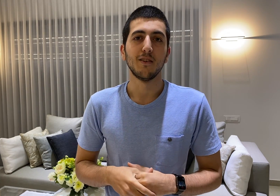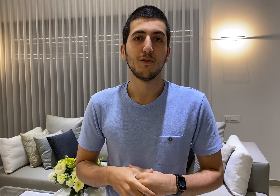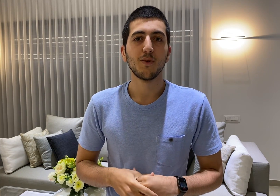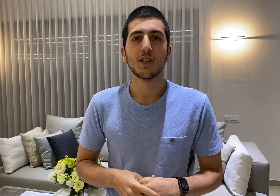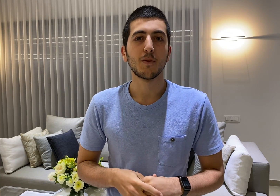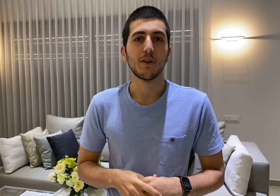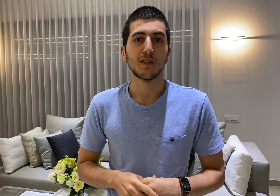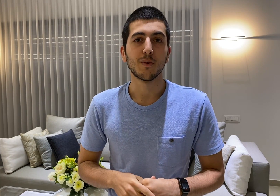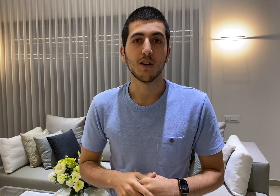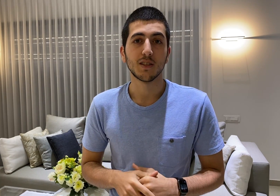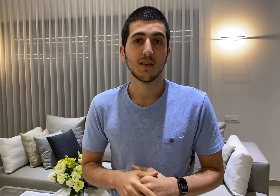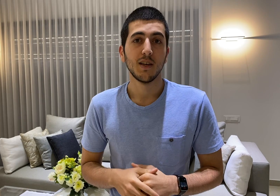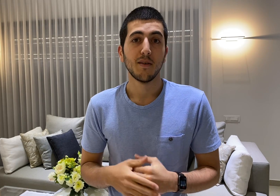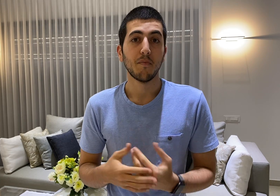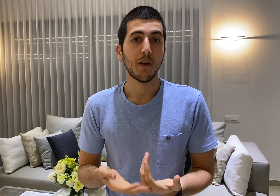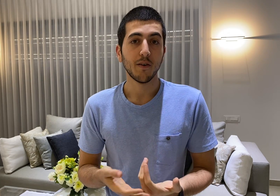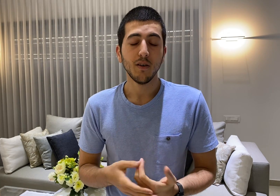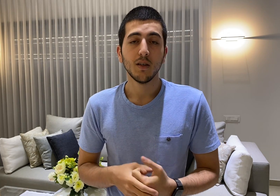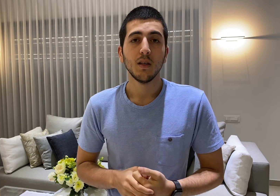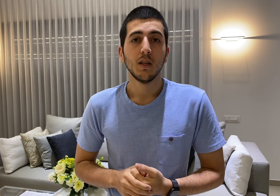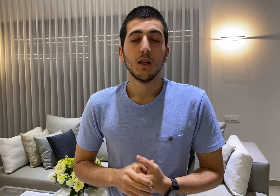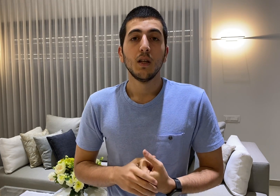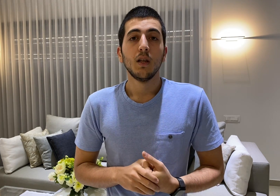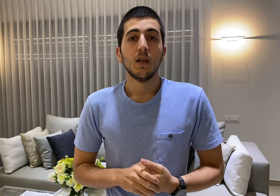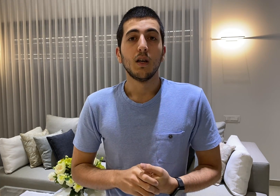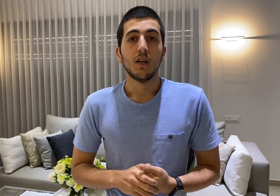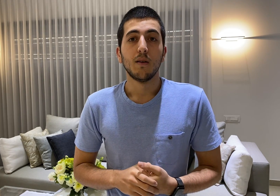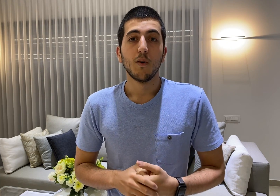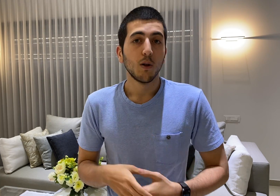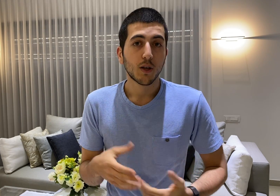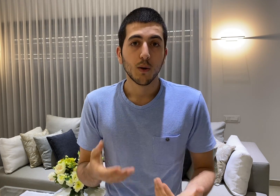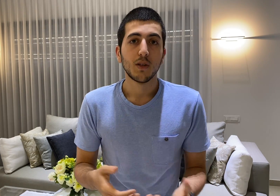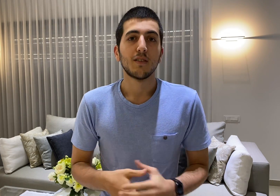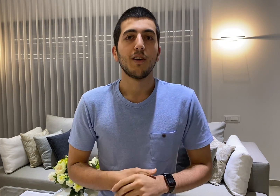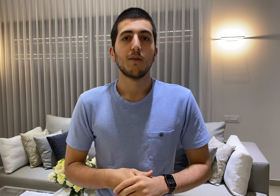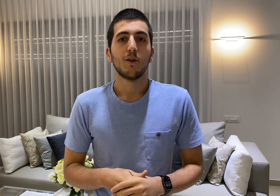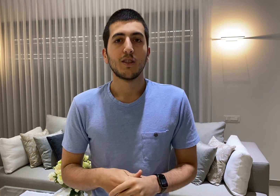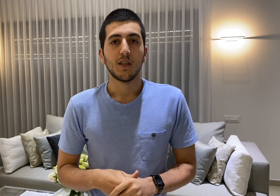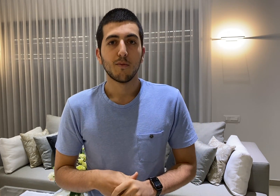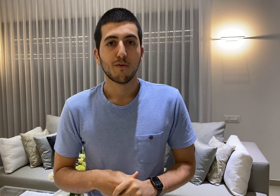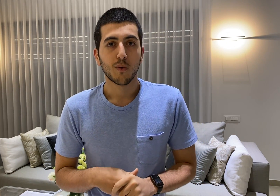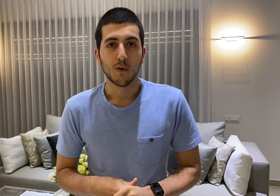viewing experience for us better all the code is available in github of course